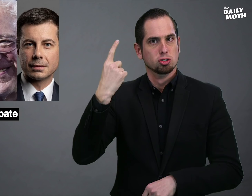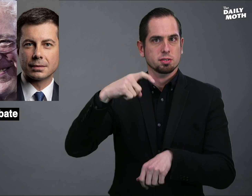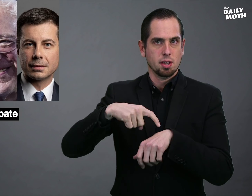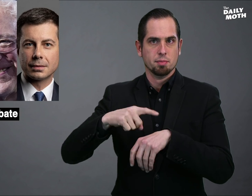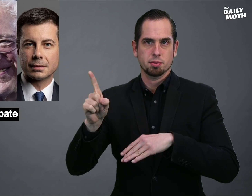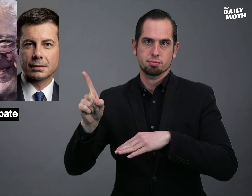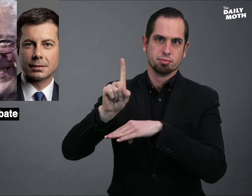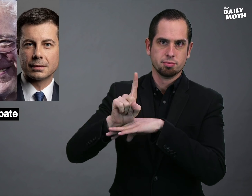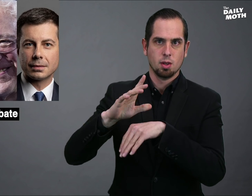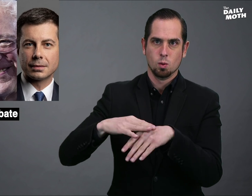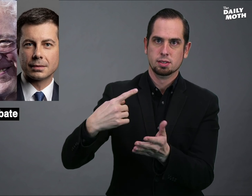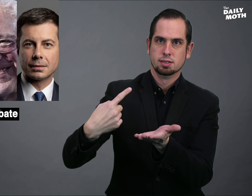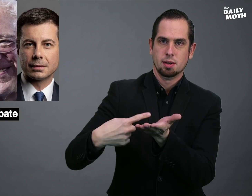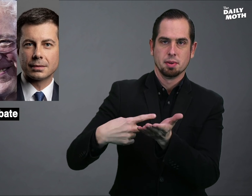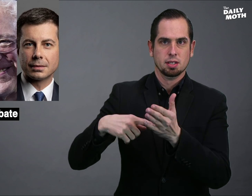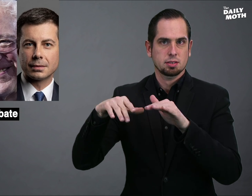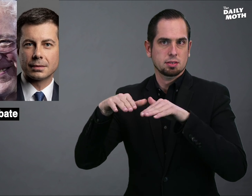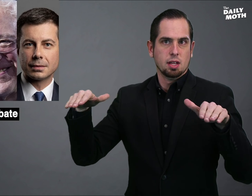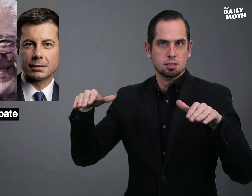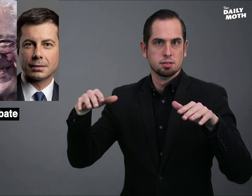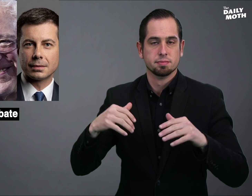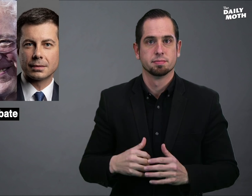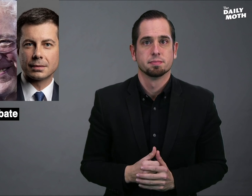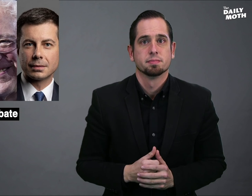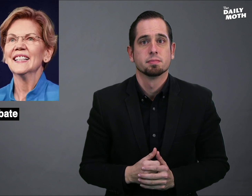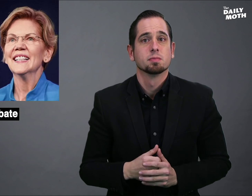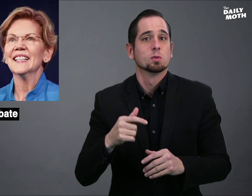for the first time on the debate stage.